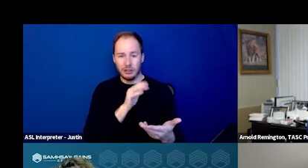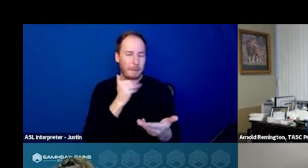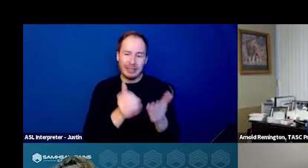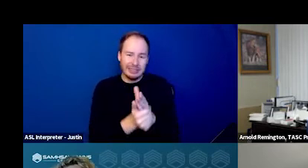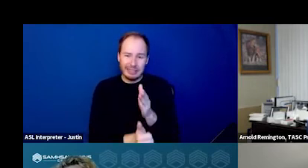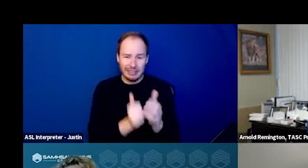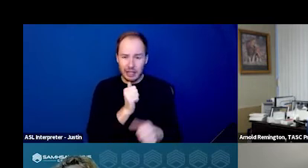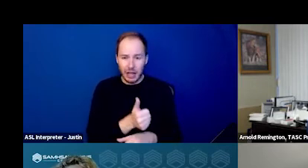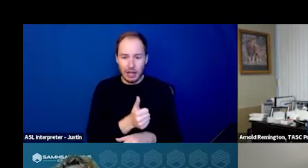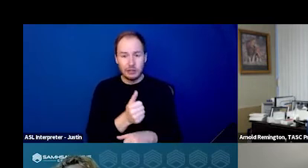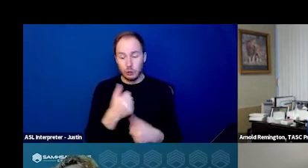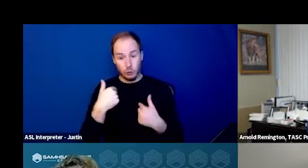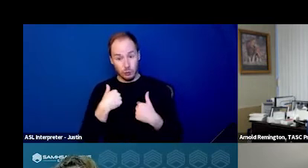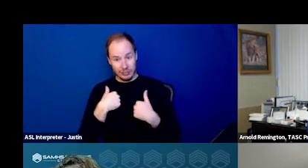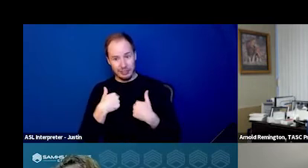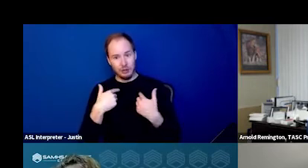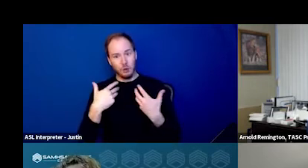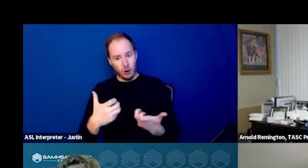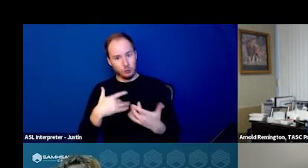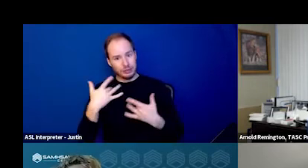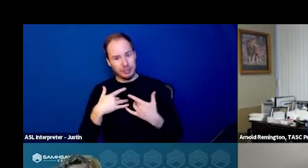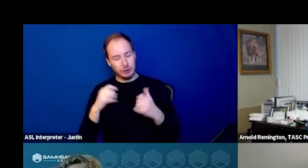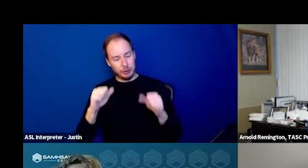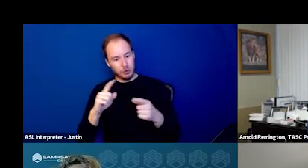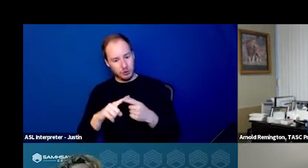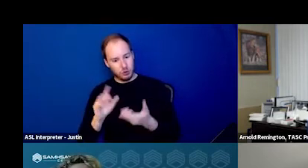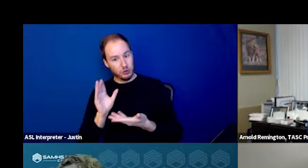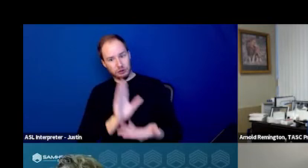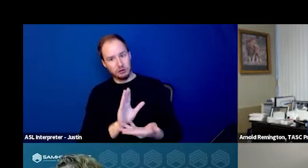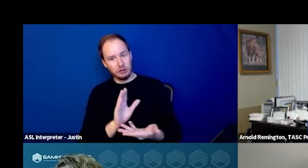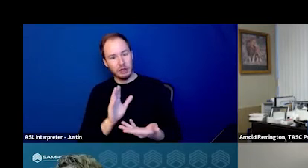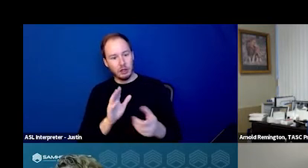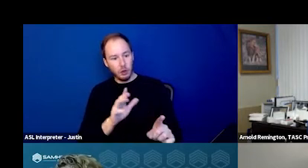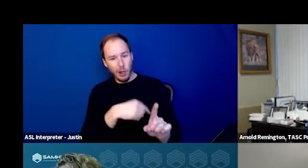So we are really excited about being able to have them not respond alone anymore.